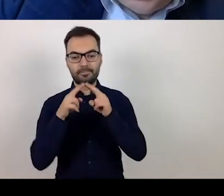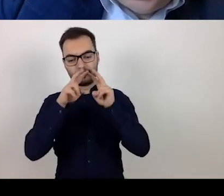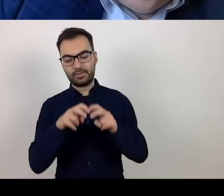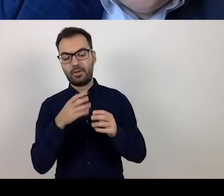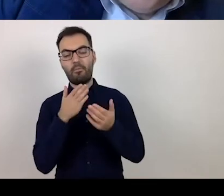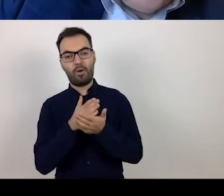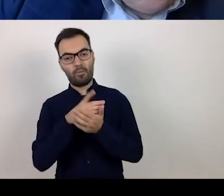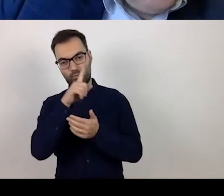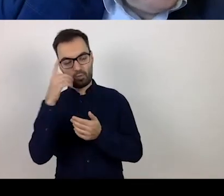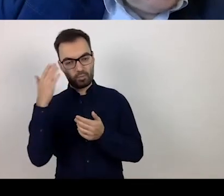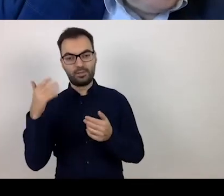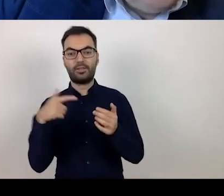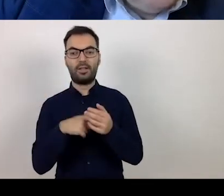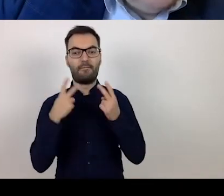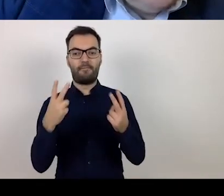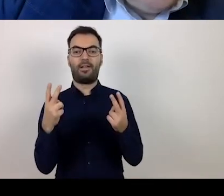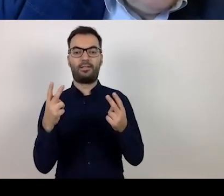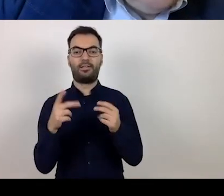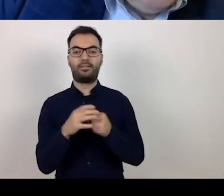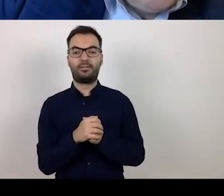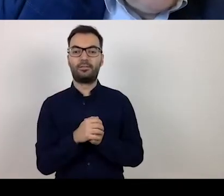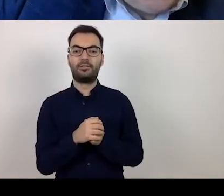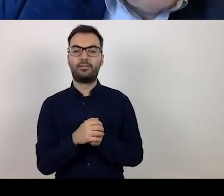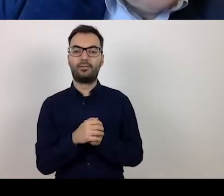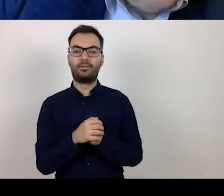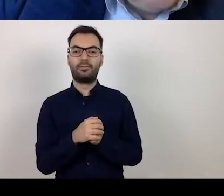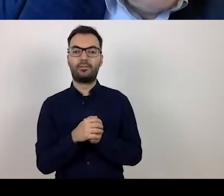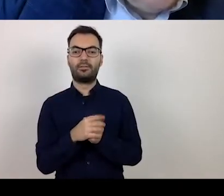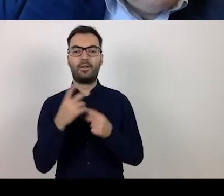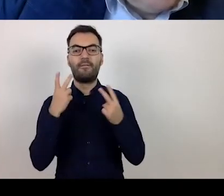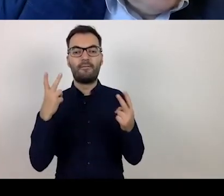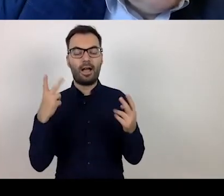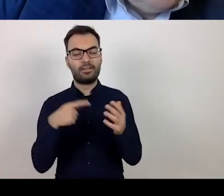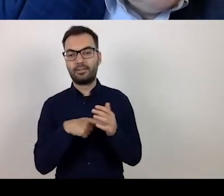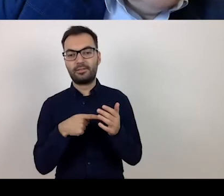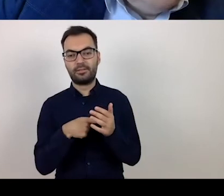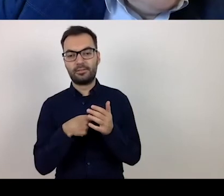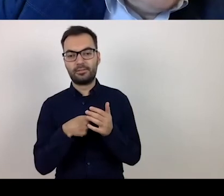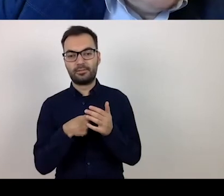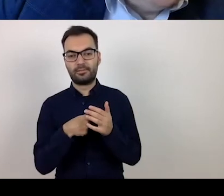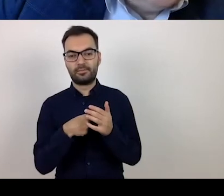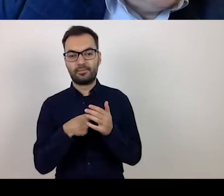this limit is important for determining the amount of it.